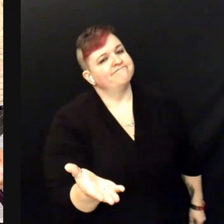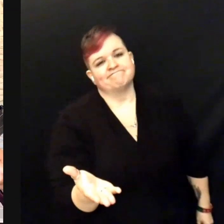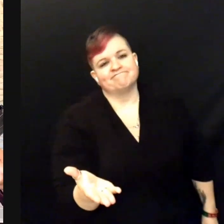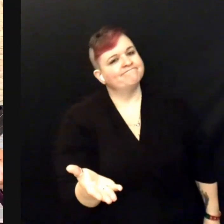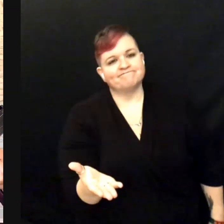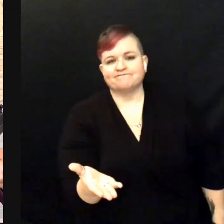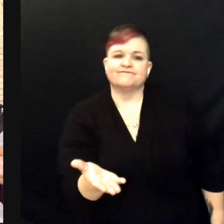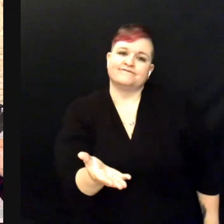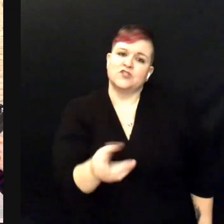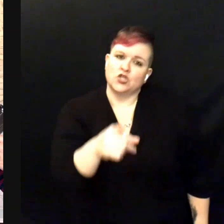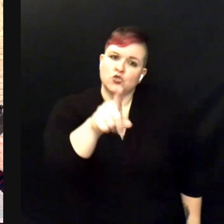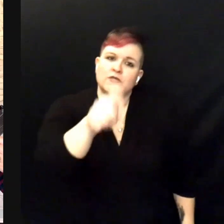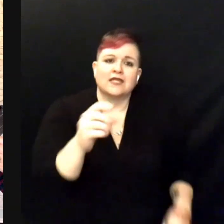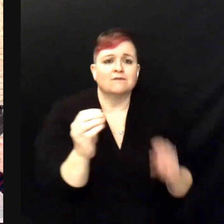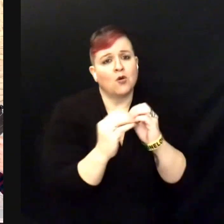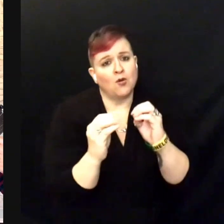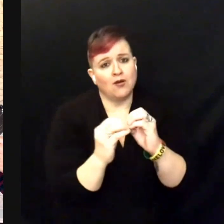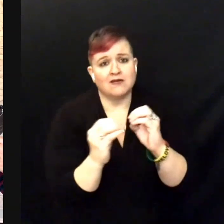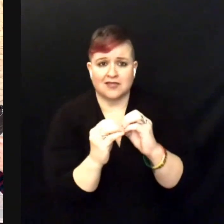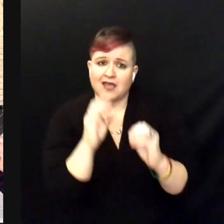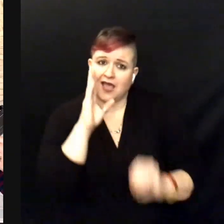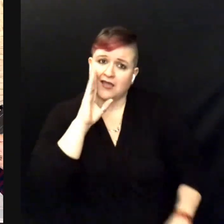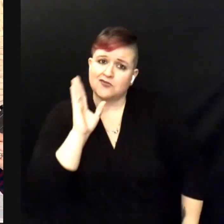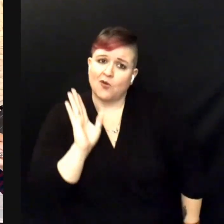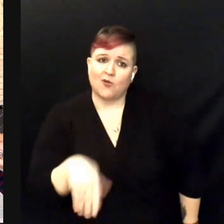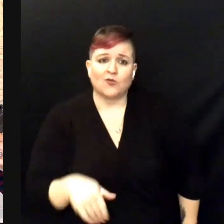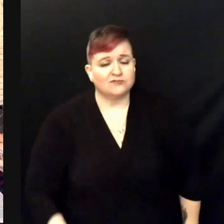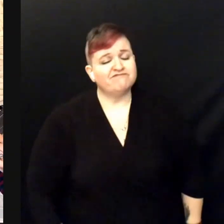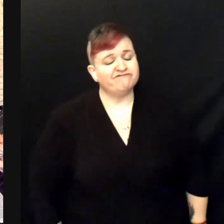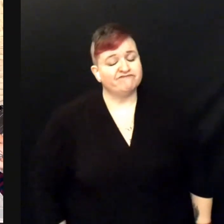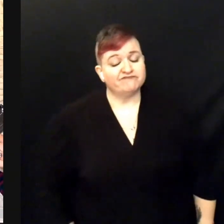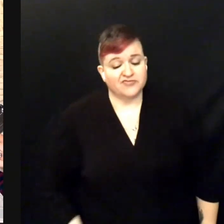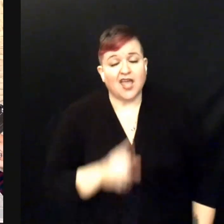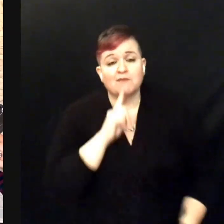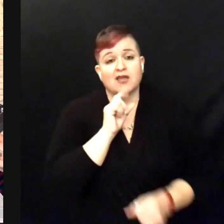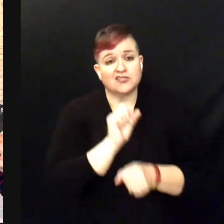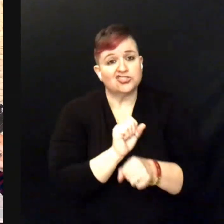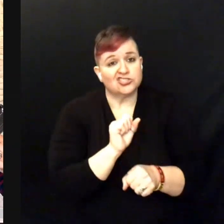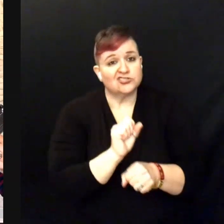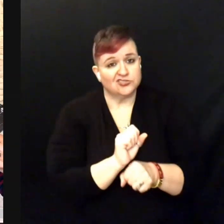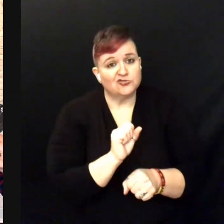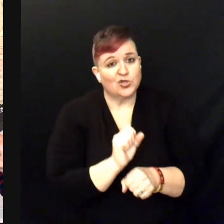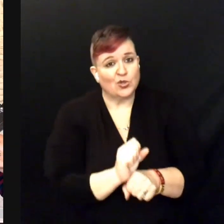You need more and I know that much is true